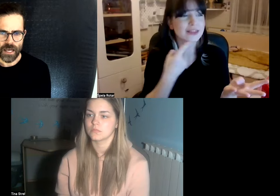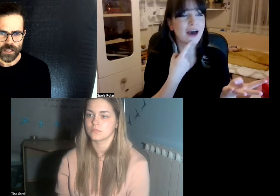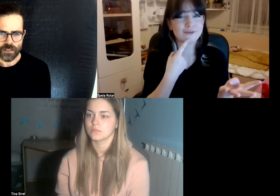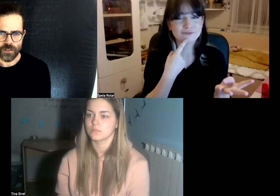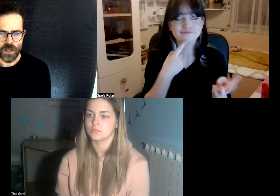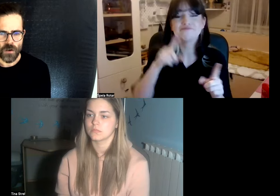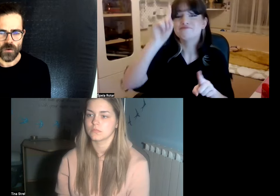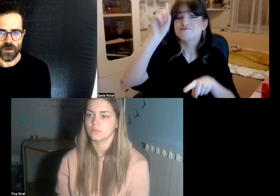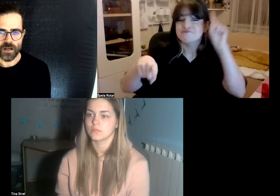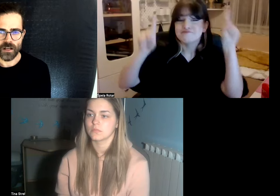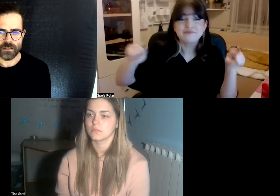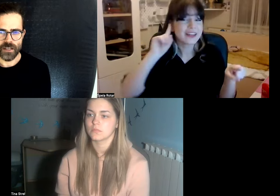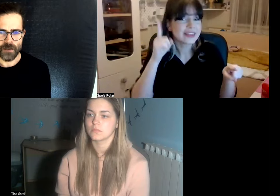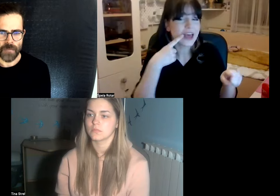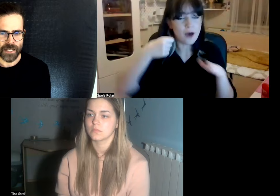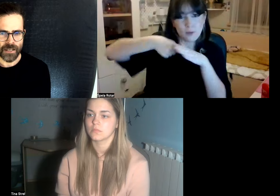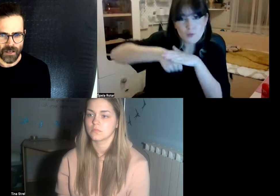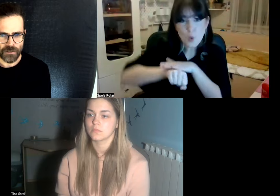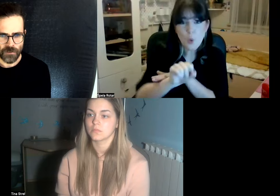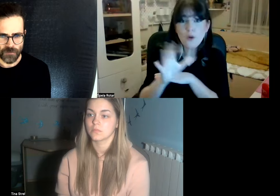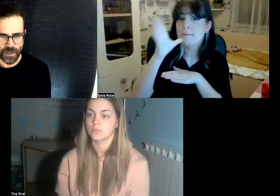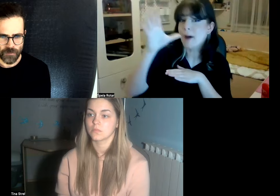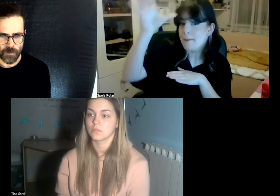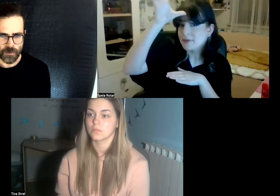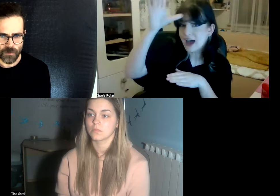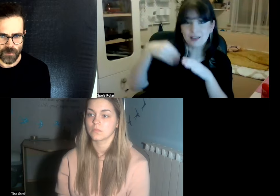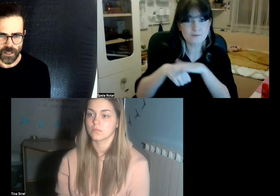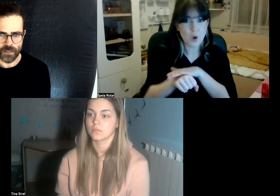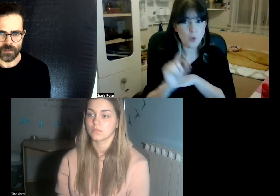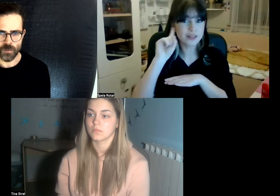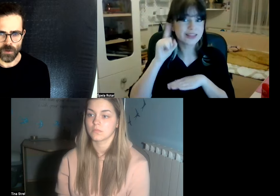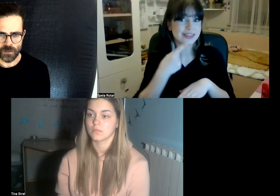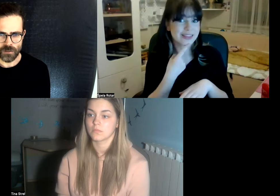you know there are many kinds of deaf people in the world